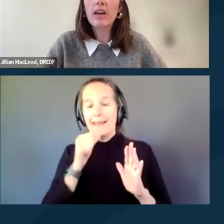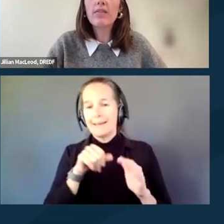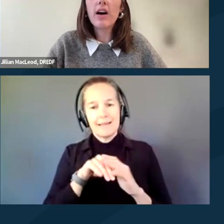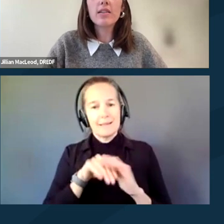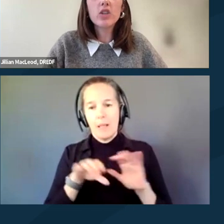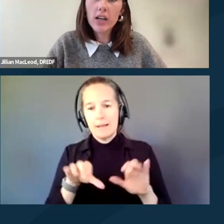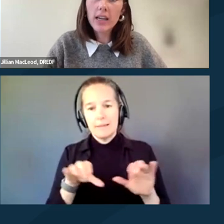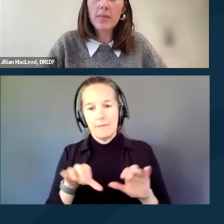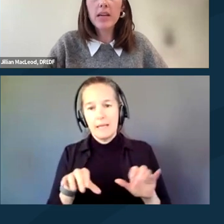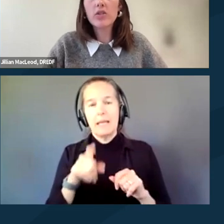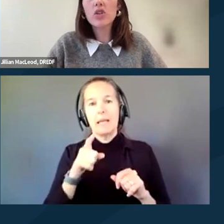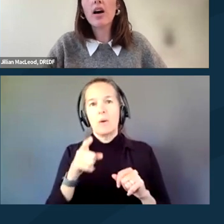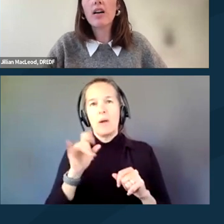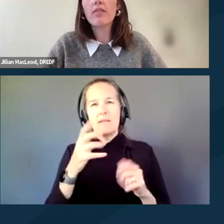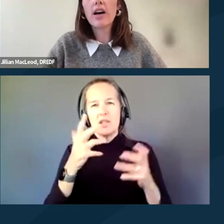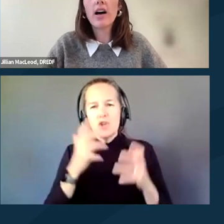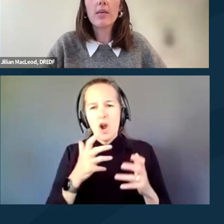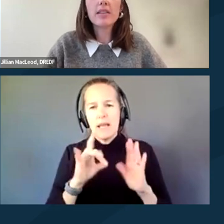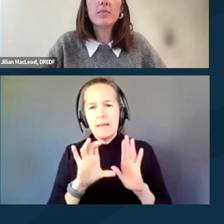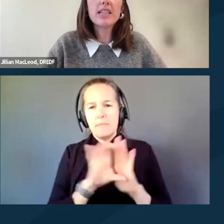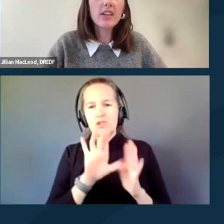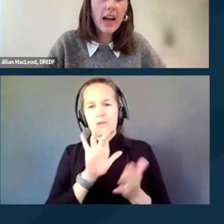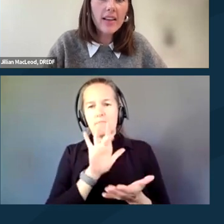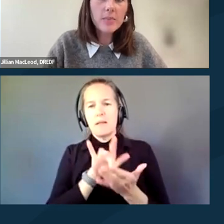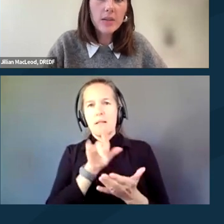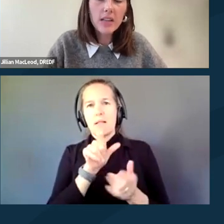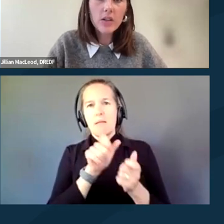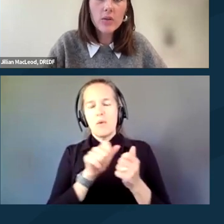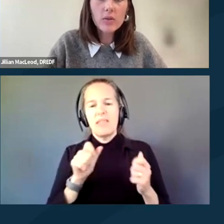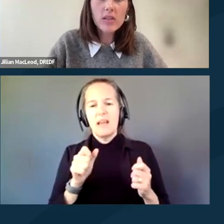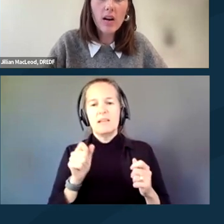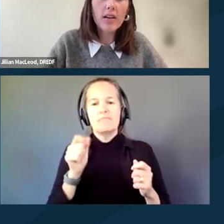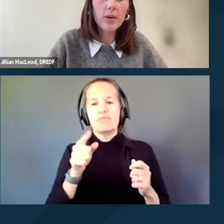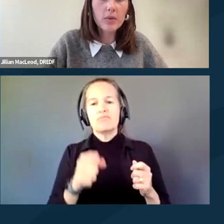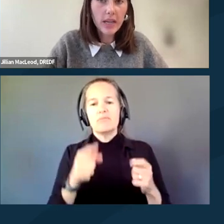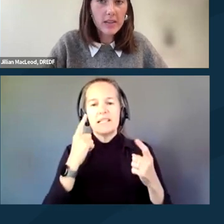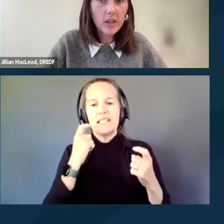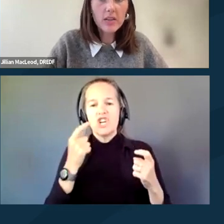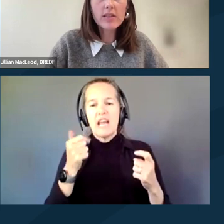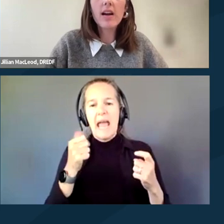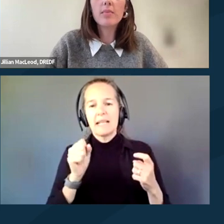we have a dark image of some tear gas being used on protestors